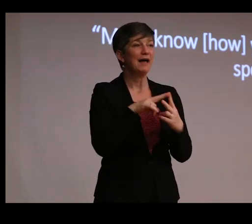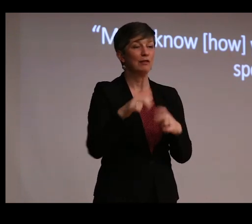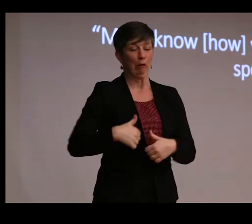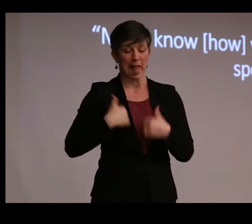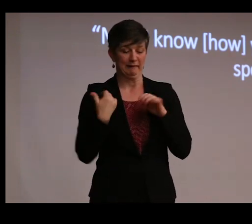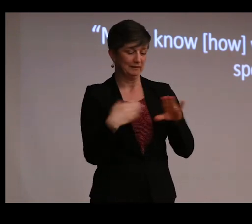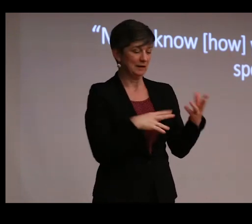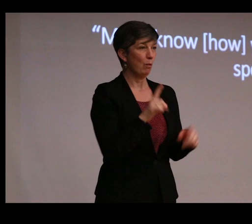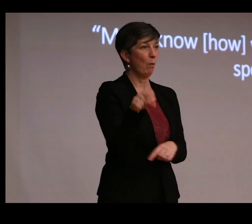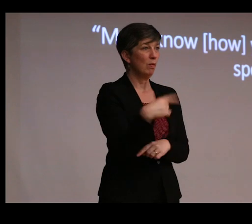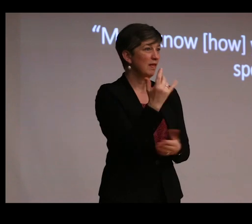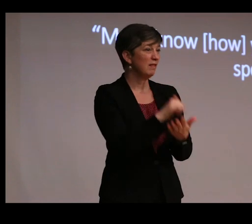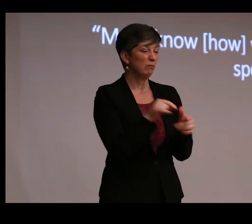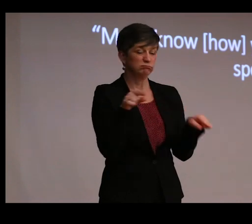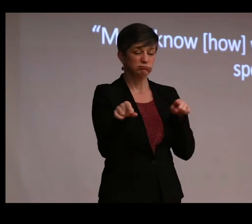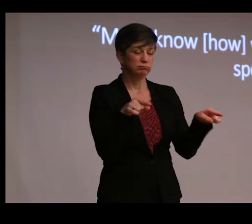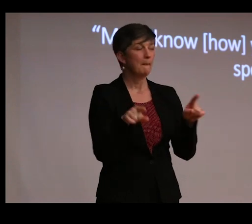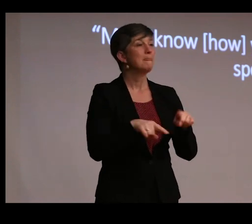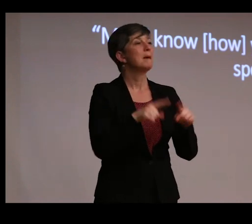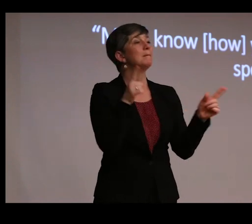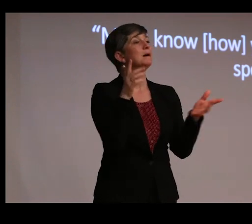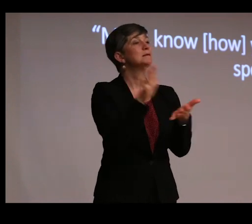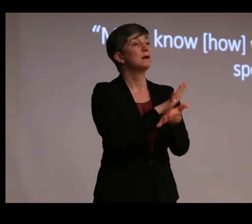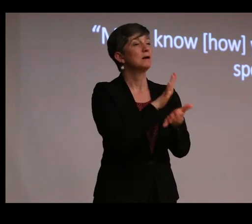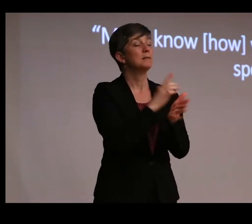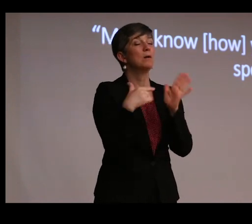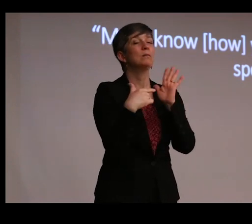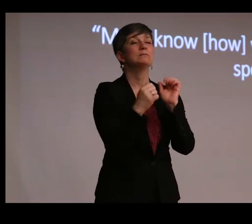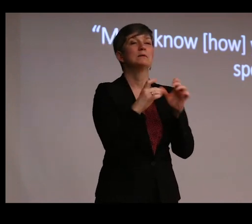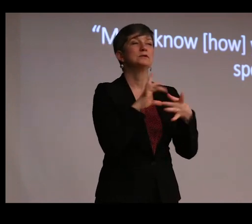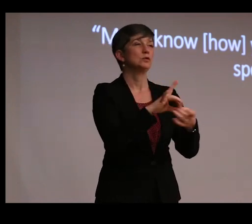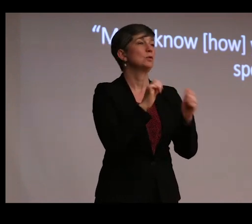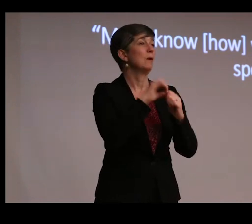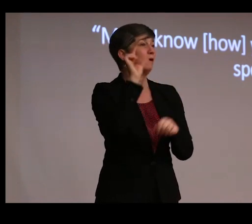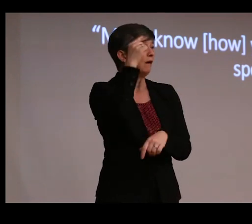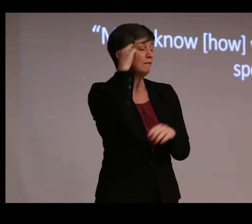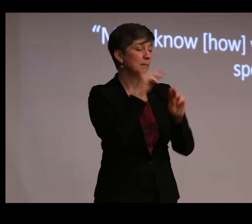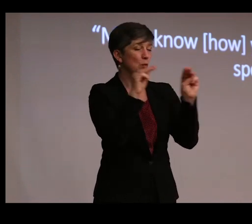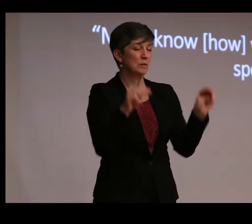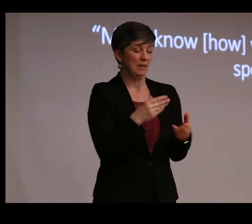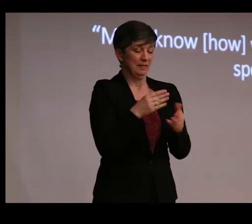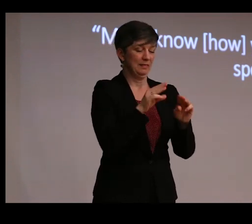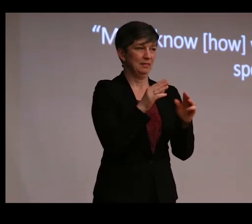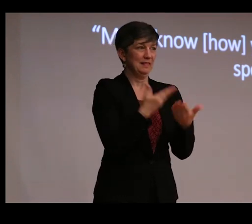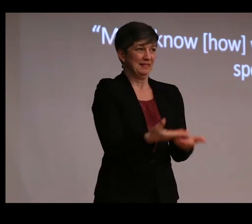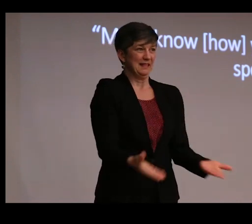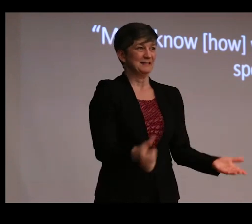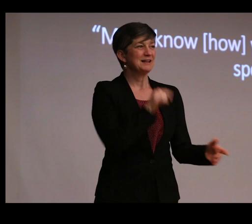because the documents associated with the Government Museum suggest that the things in the museum do not sit comfortably as stuff.